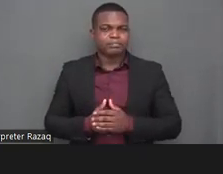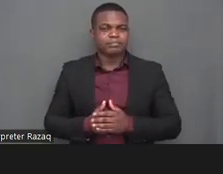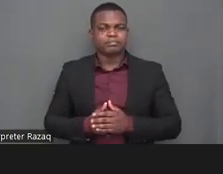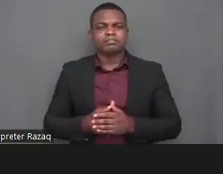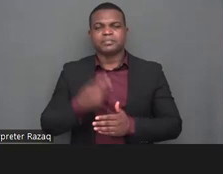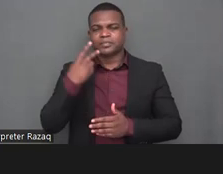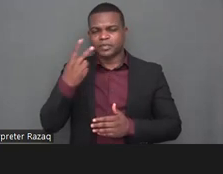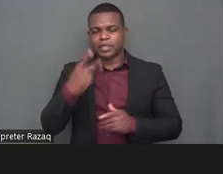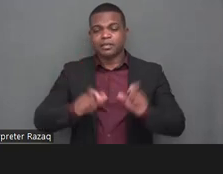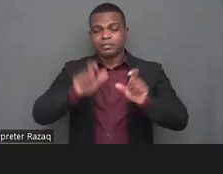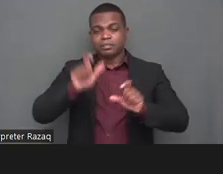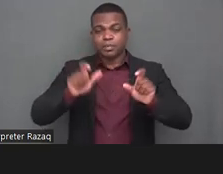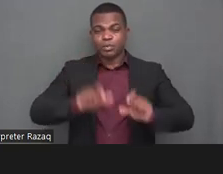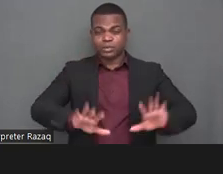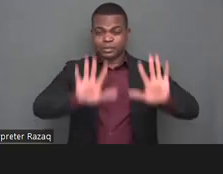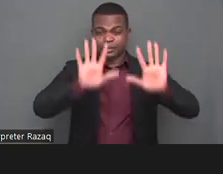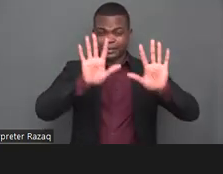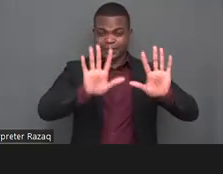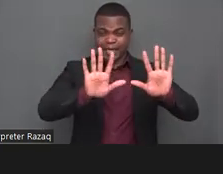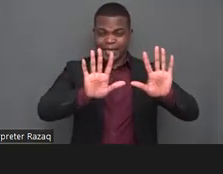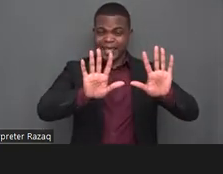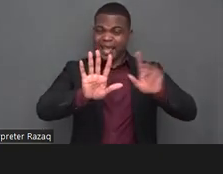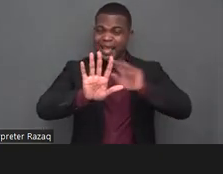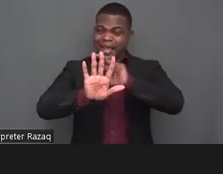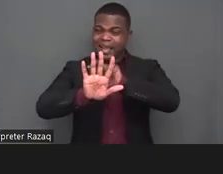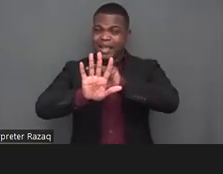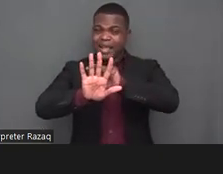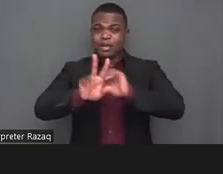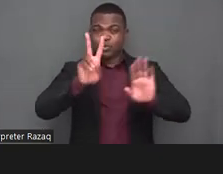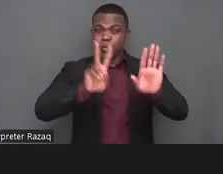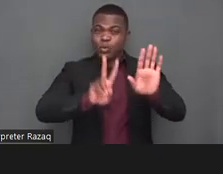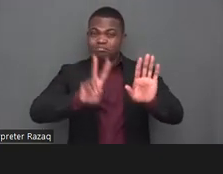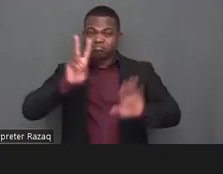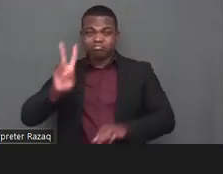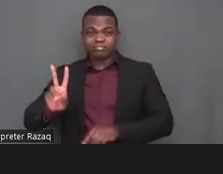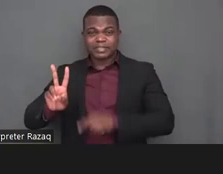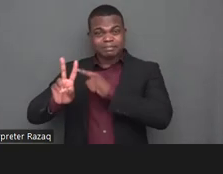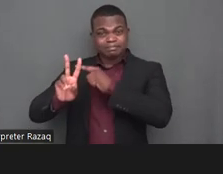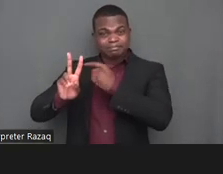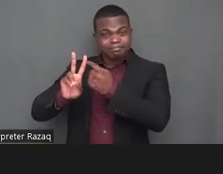everyone in each ten persons never um entered the school this situation is